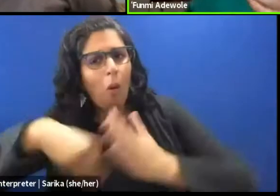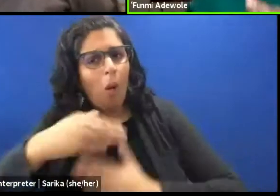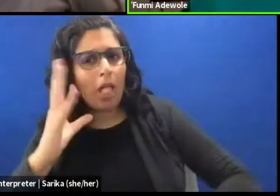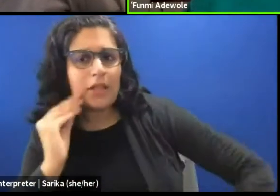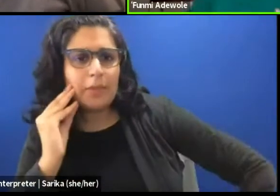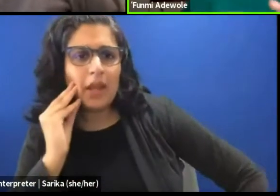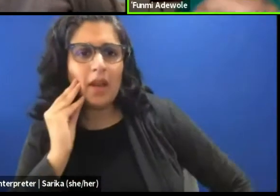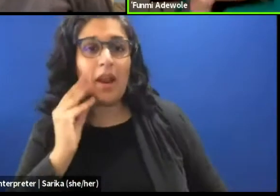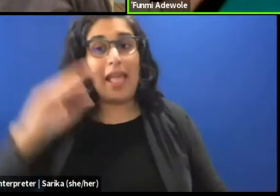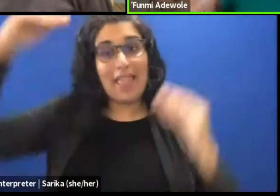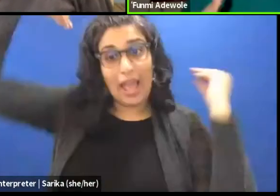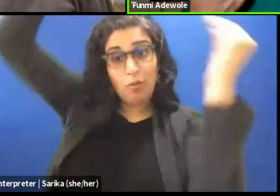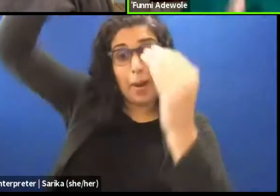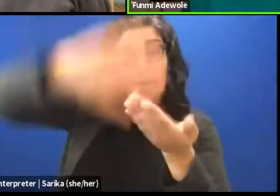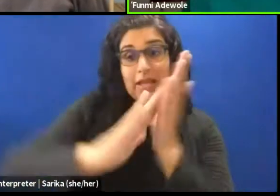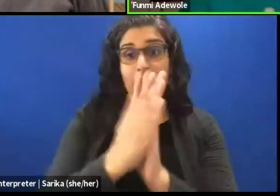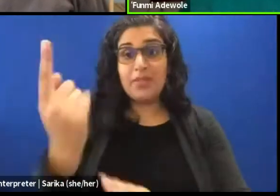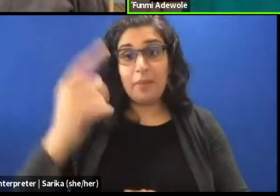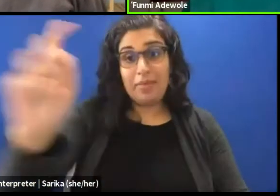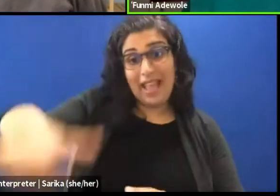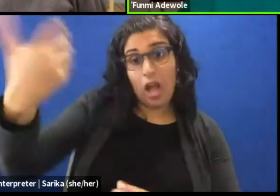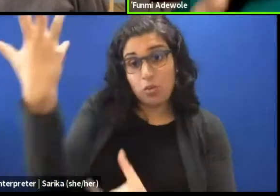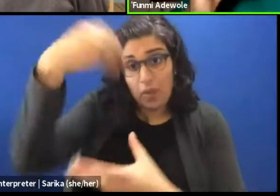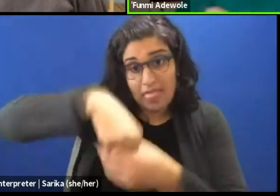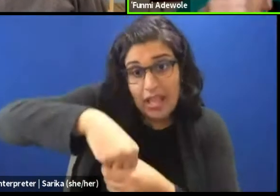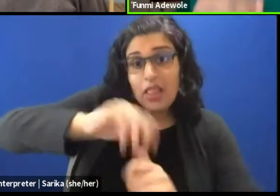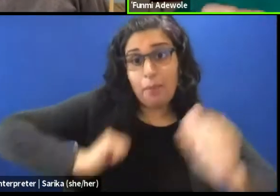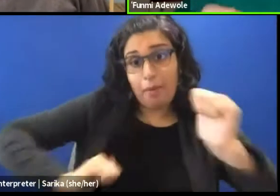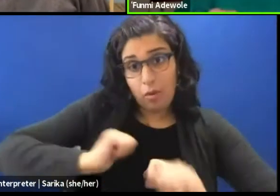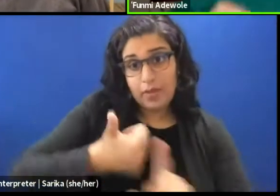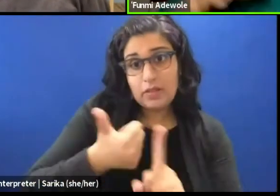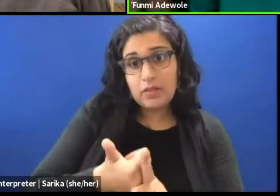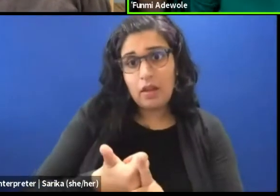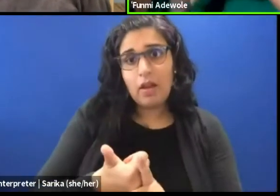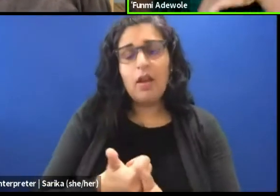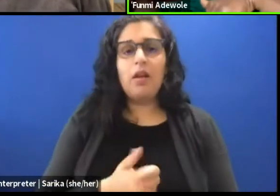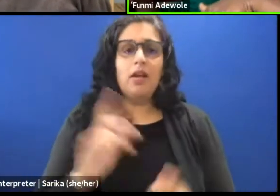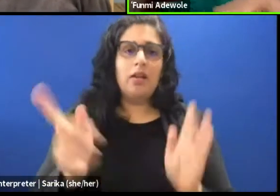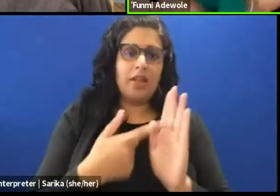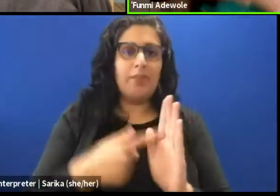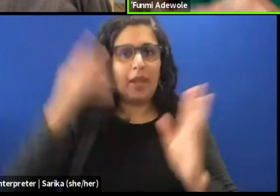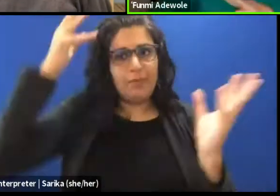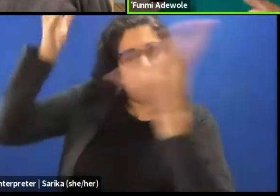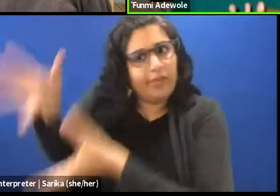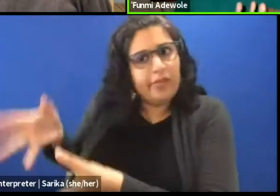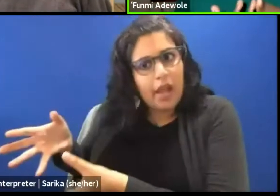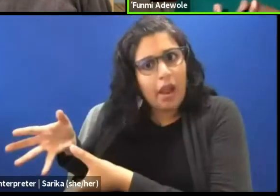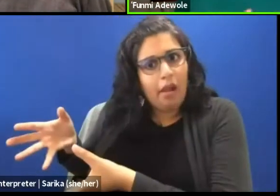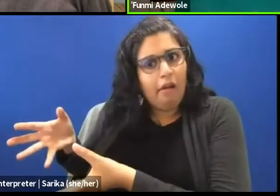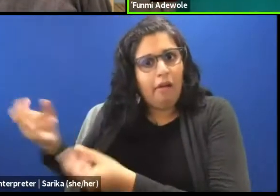into something else within that performance. I think in certain times, she puts it down and then goes back to get it.